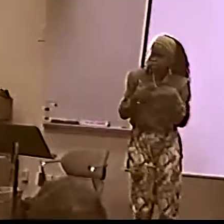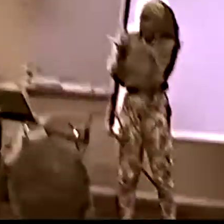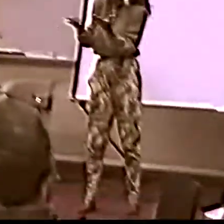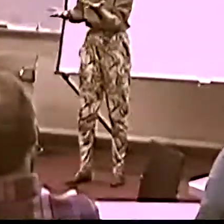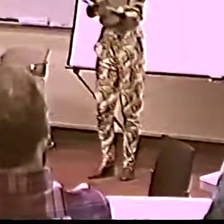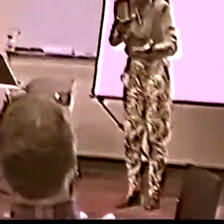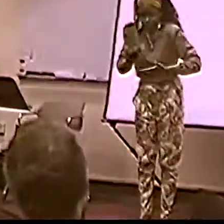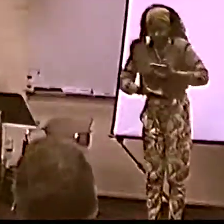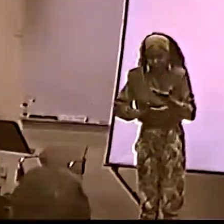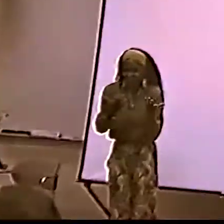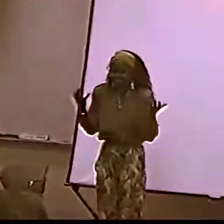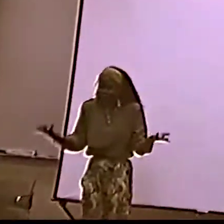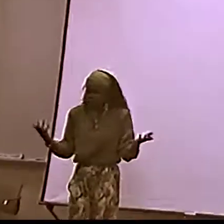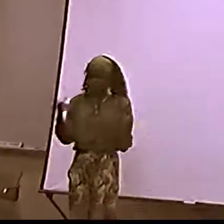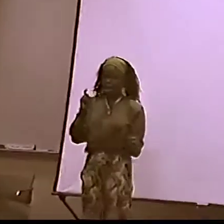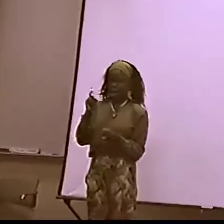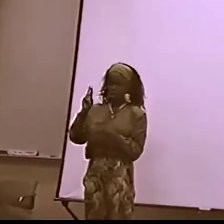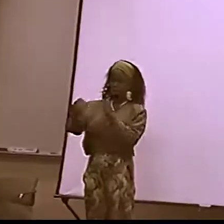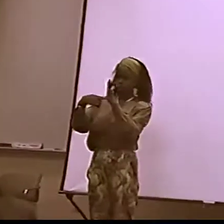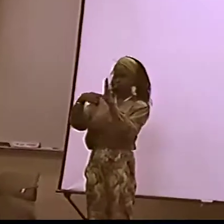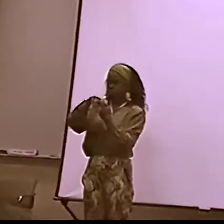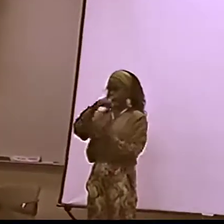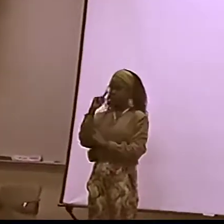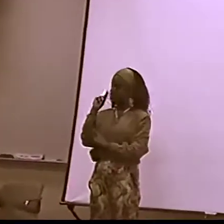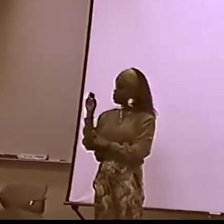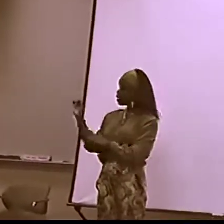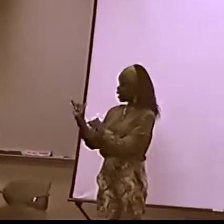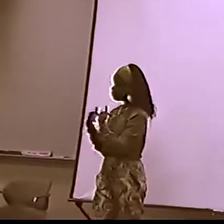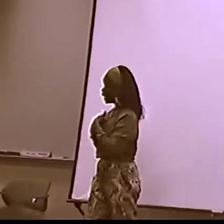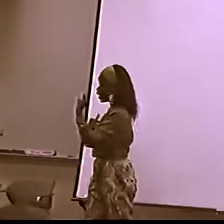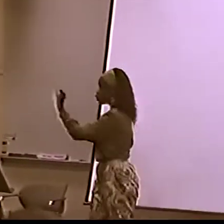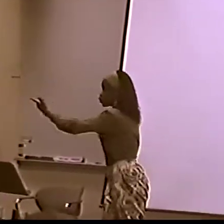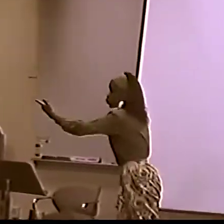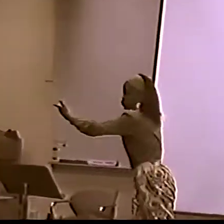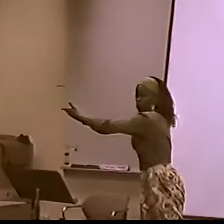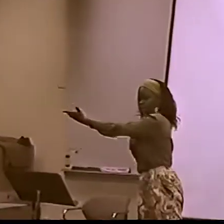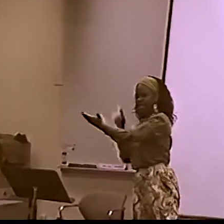SO, "HEY, HOMIE. THINK ABOUT ME. WHAT AM I SUPPOSED TO DO?"